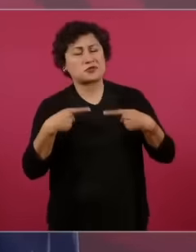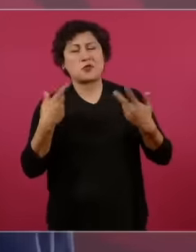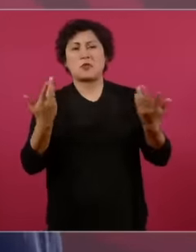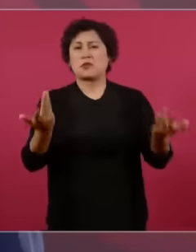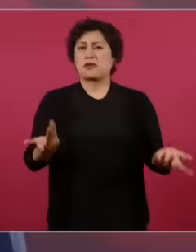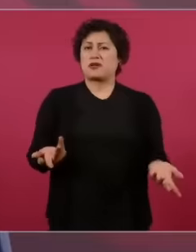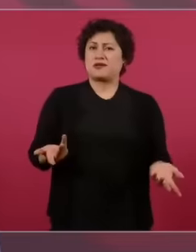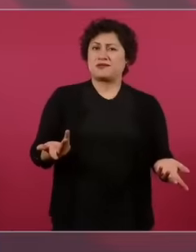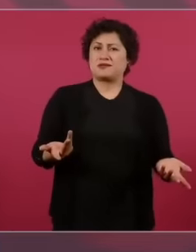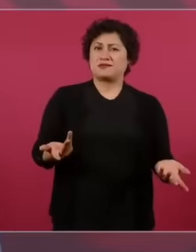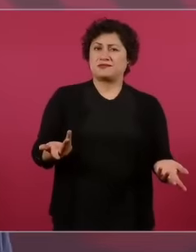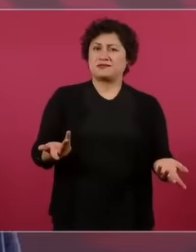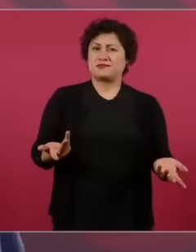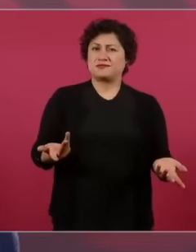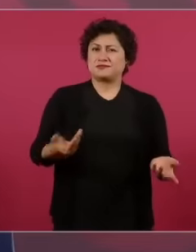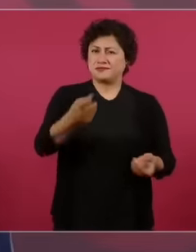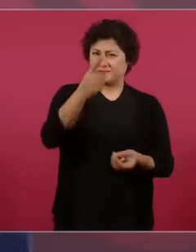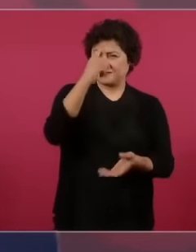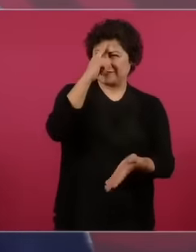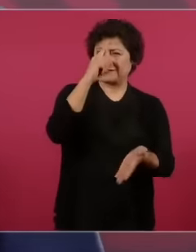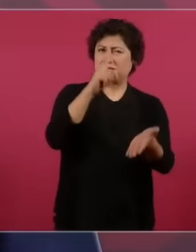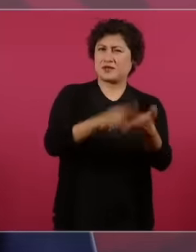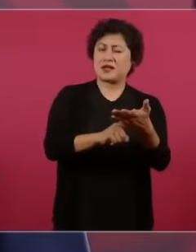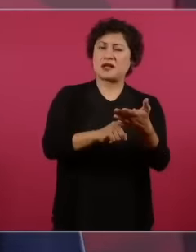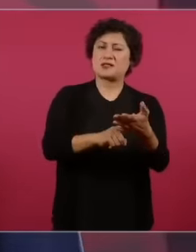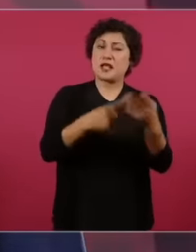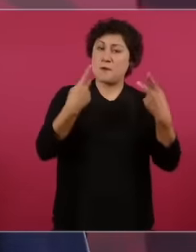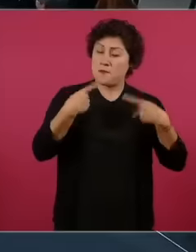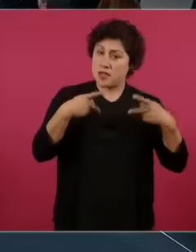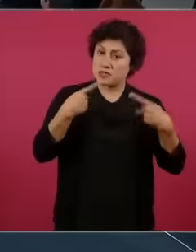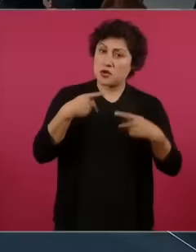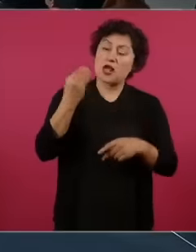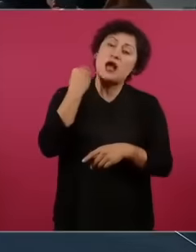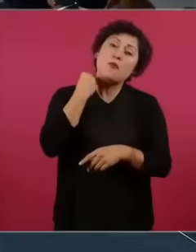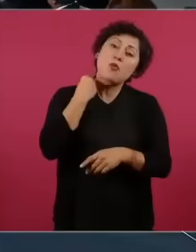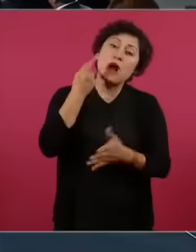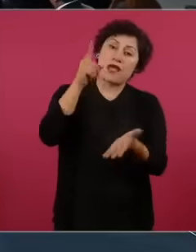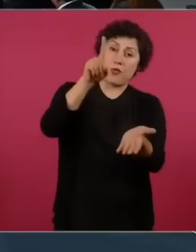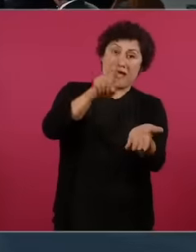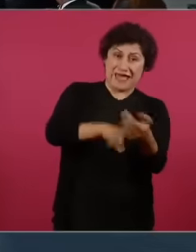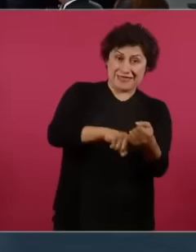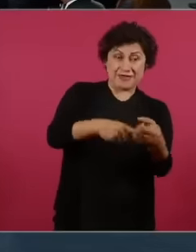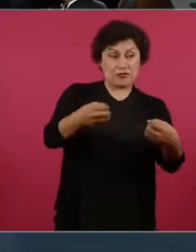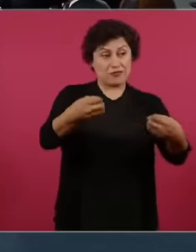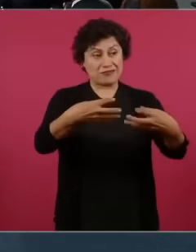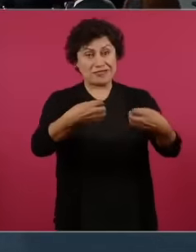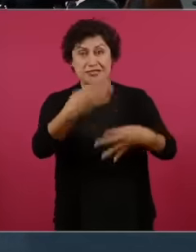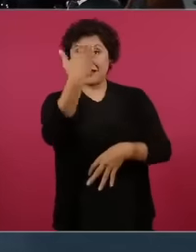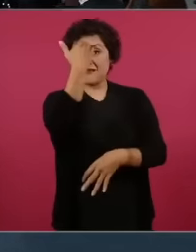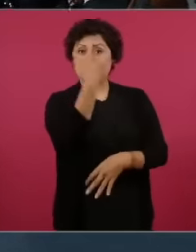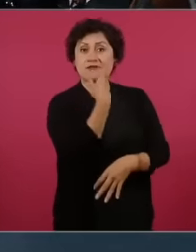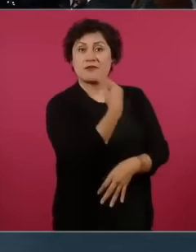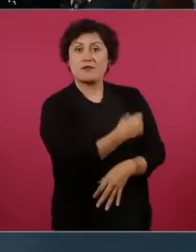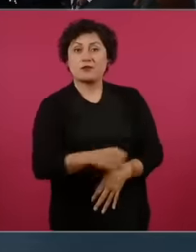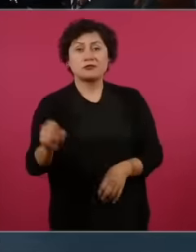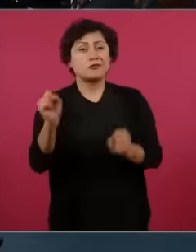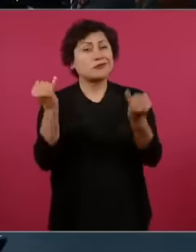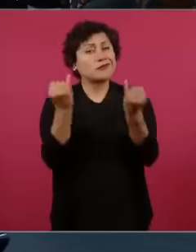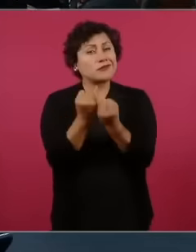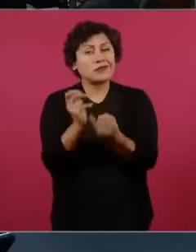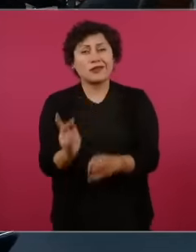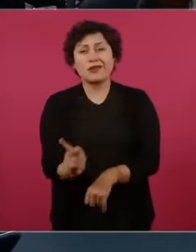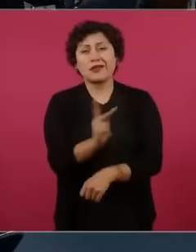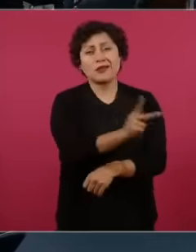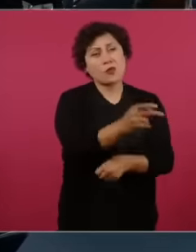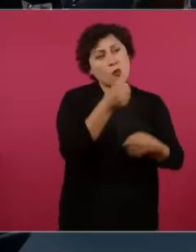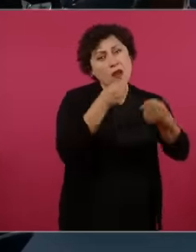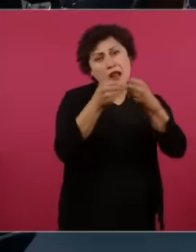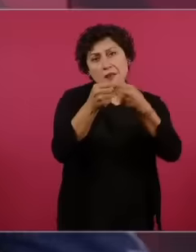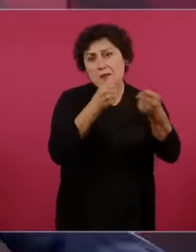believe that the lawyers of the famous firms are like the media, here